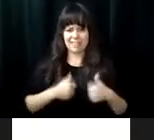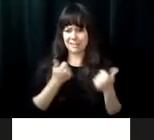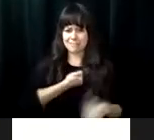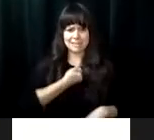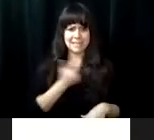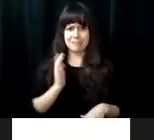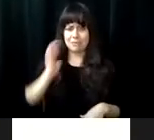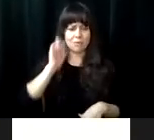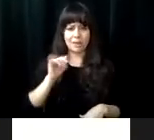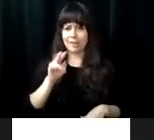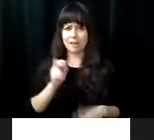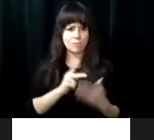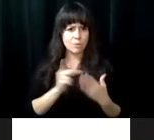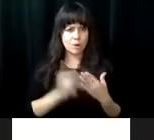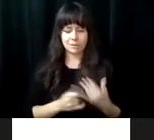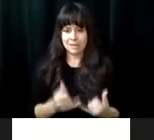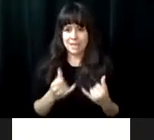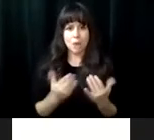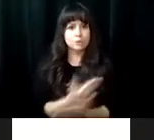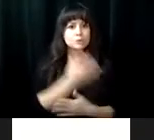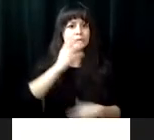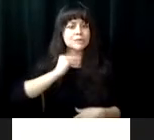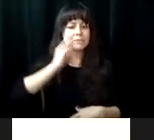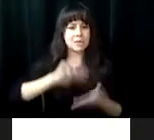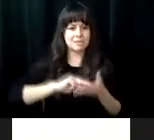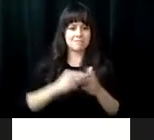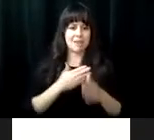independence that was expected of me. I never learned to do any of this